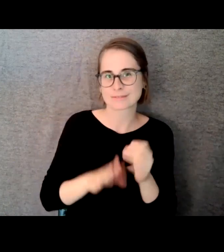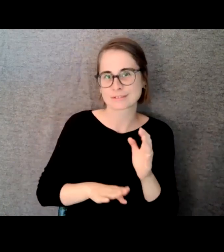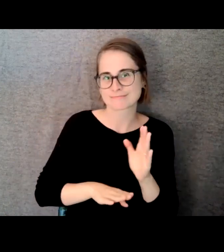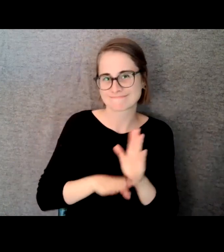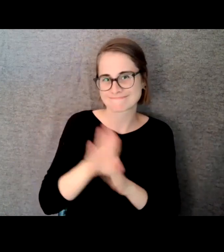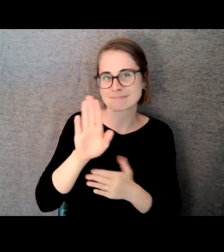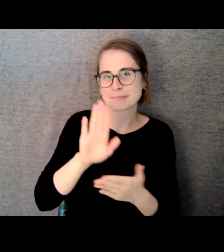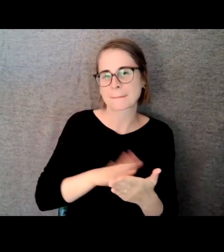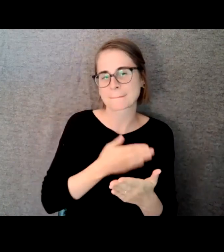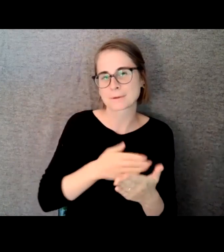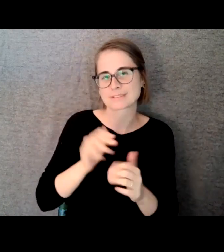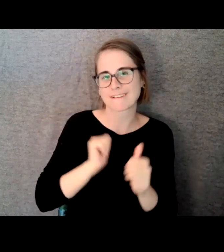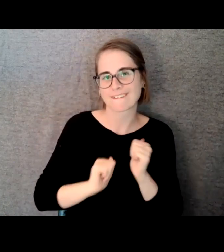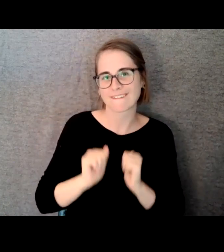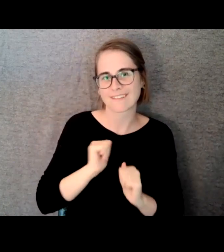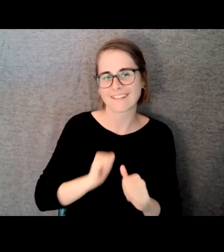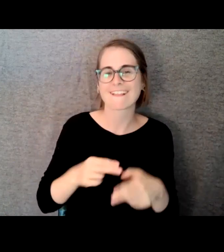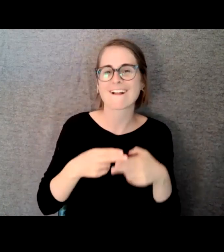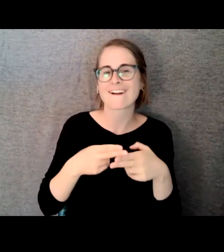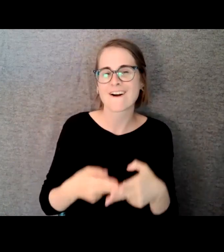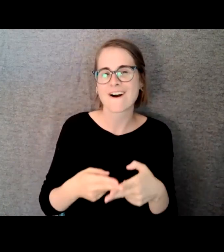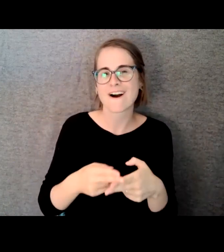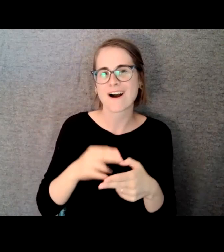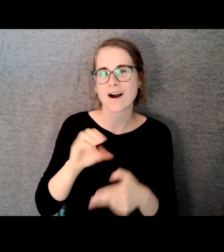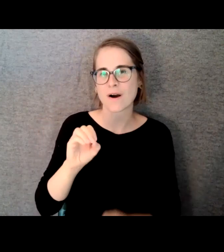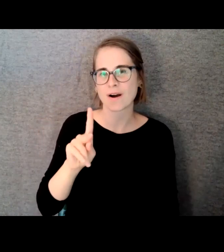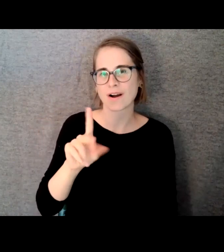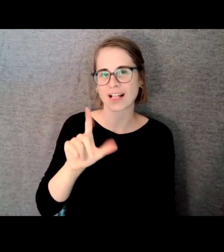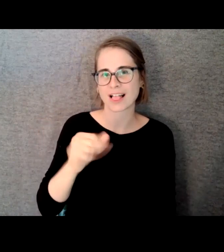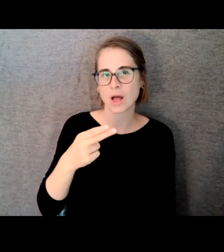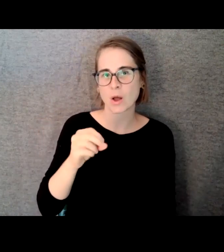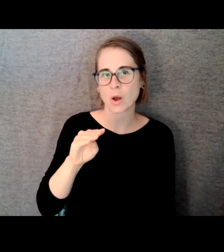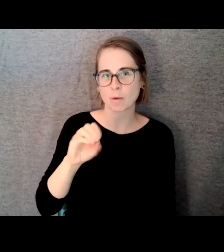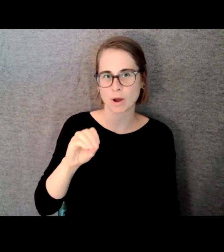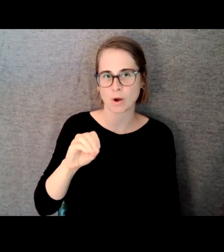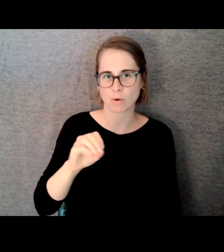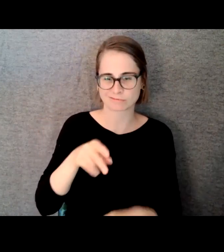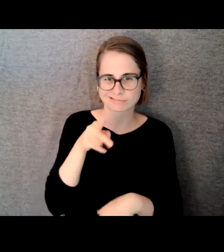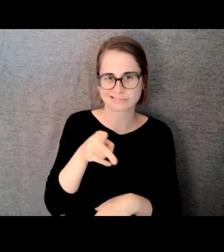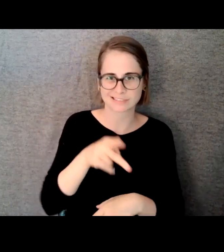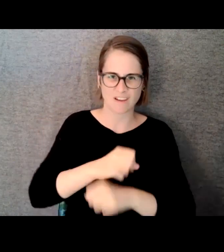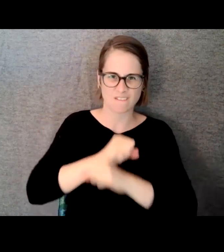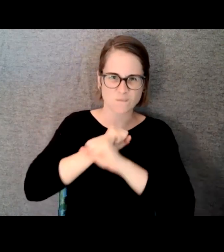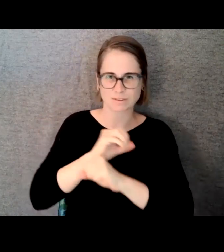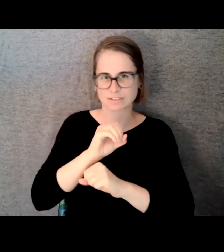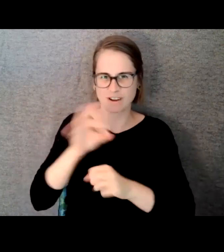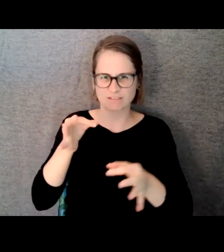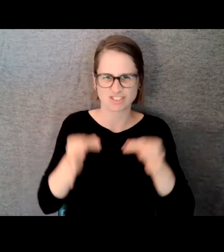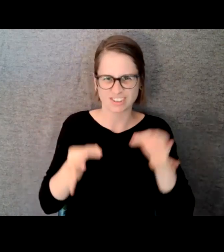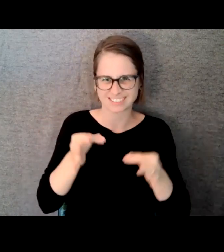with the tagline of oversize men in undersize spandex it was about these grown superheroes